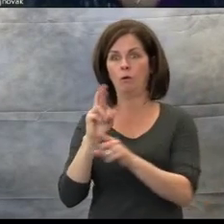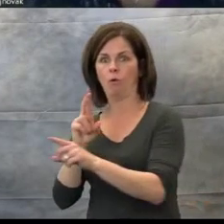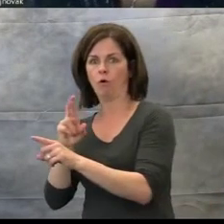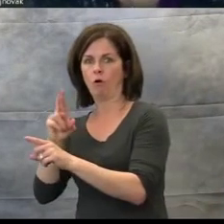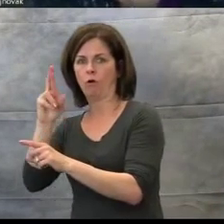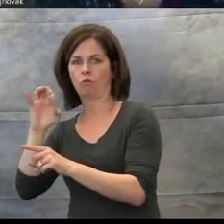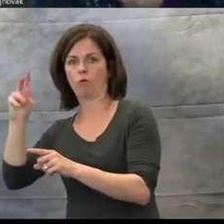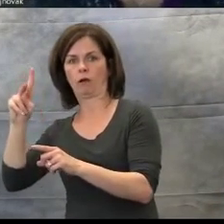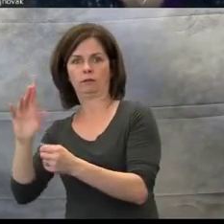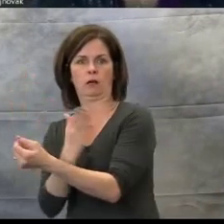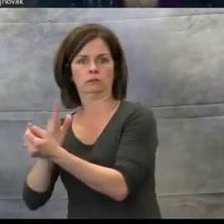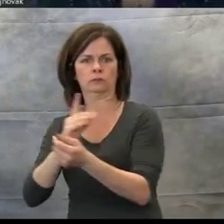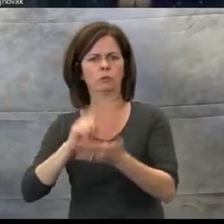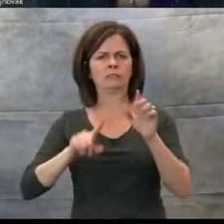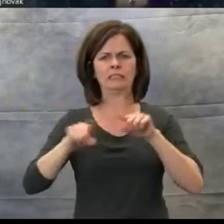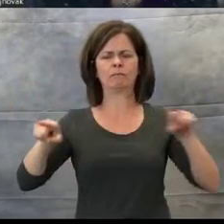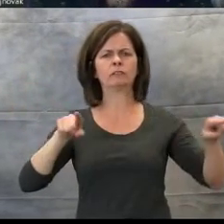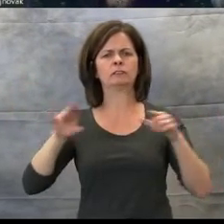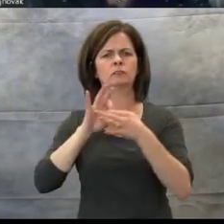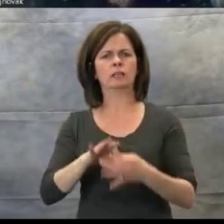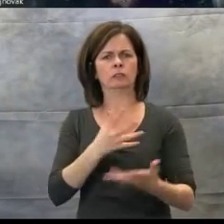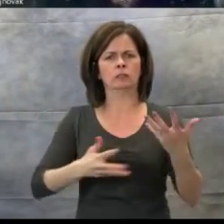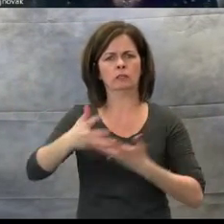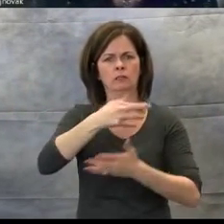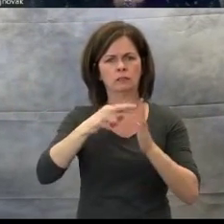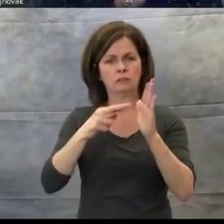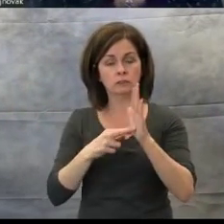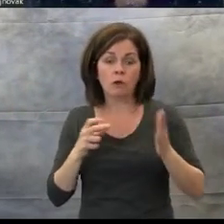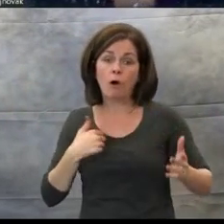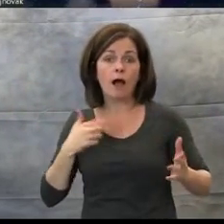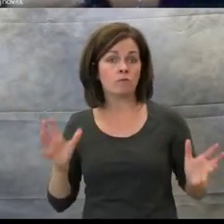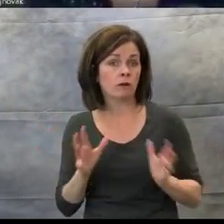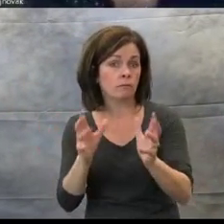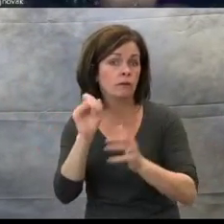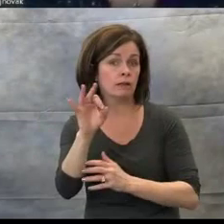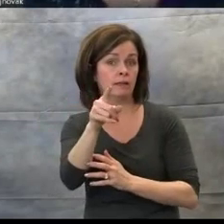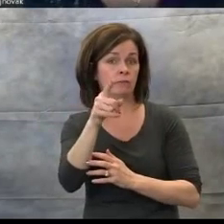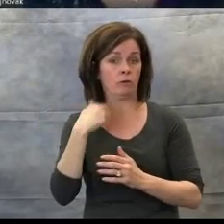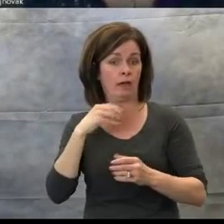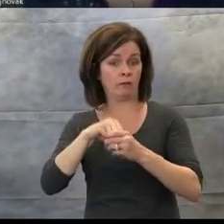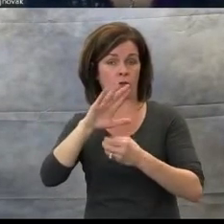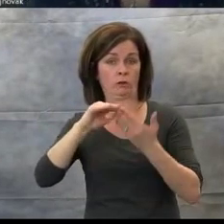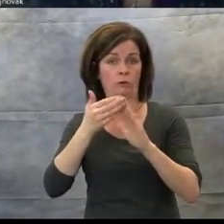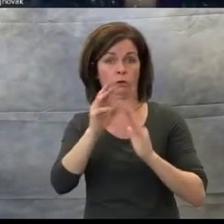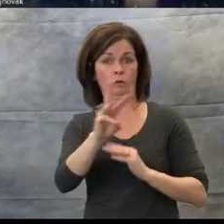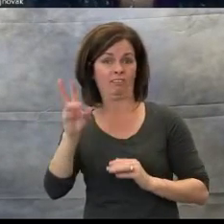have in your community and to review with your child or student, so they know all the wonderful recreational